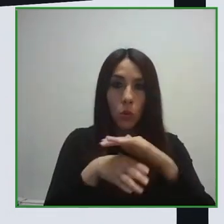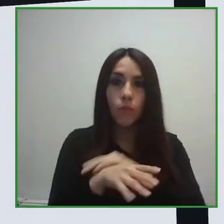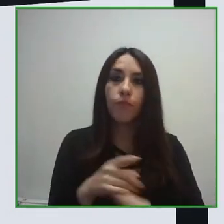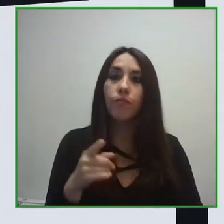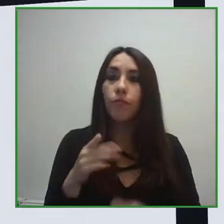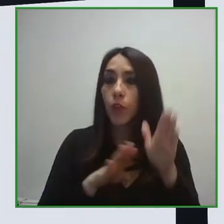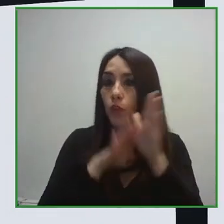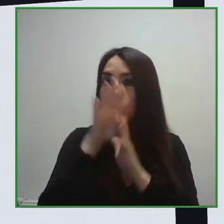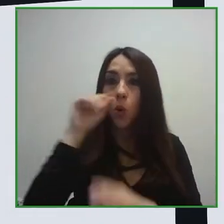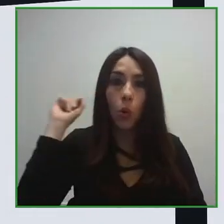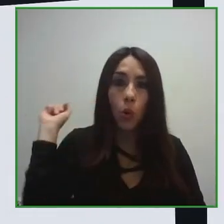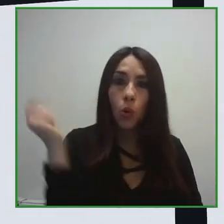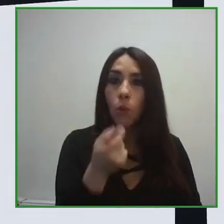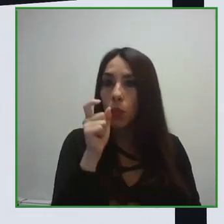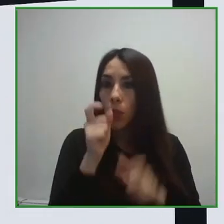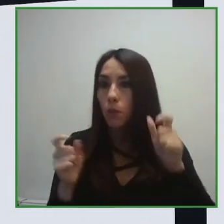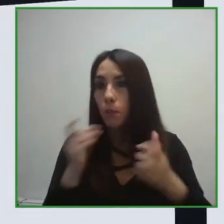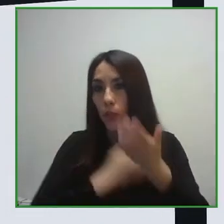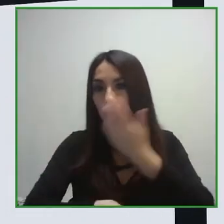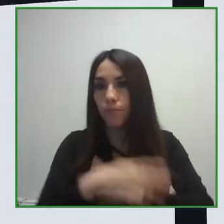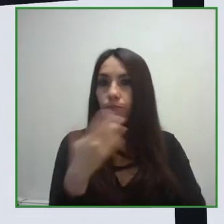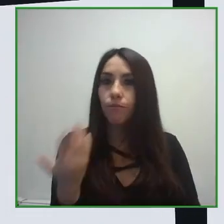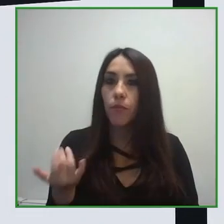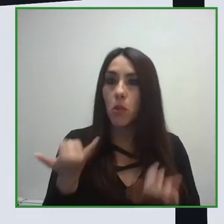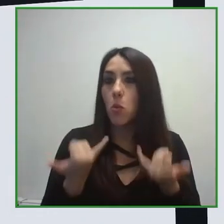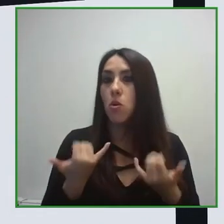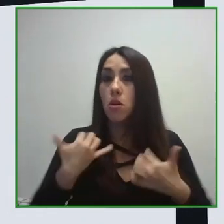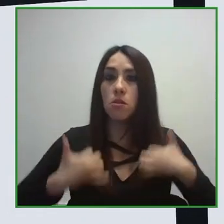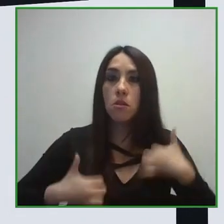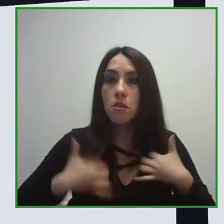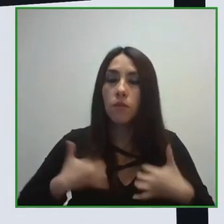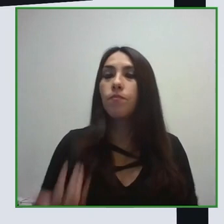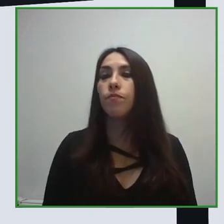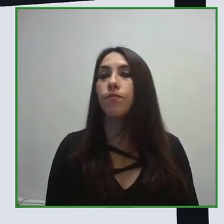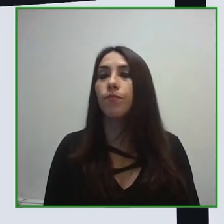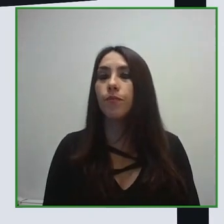For this interesting conversation, we have the moderation of Jesús Hernánndez,